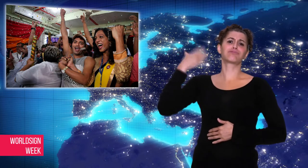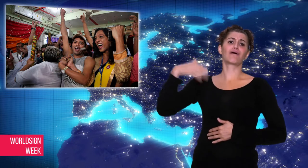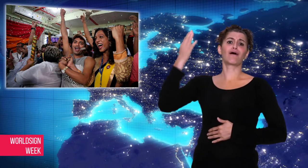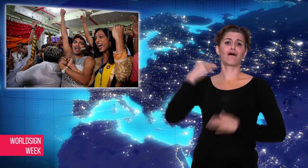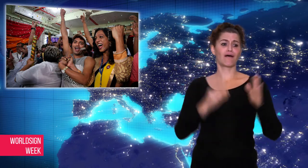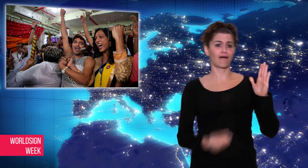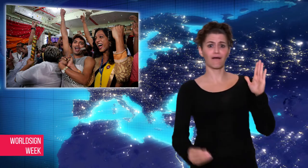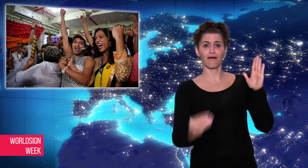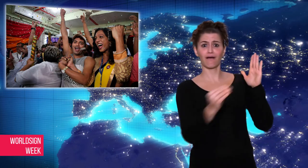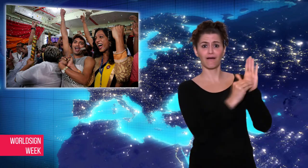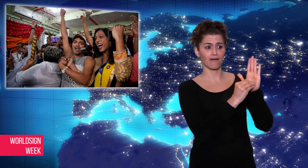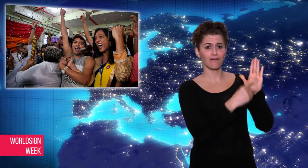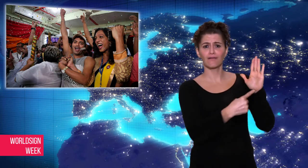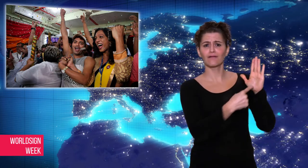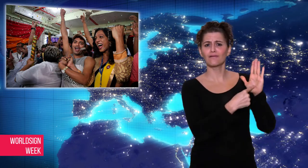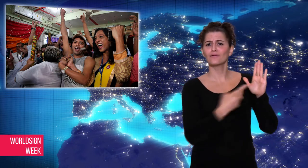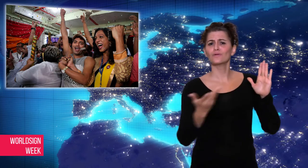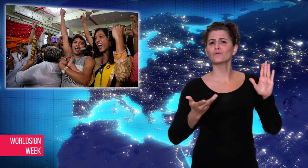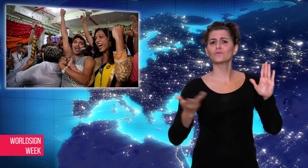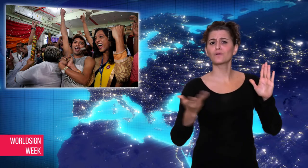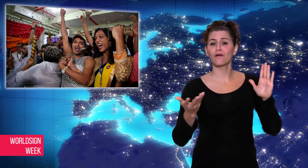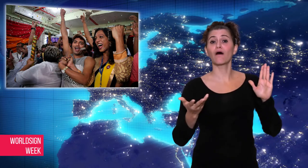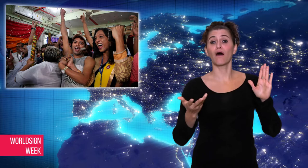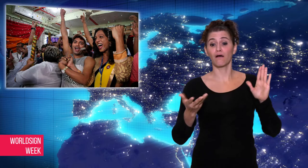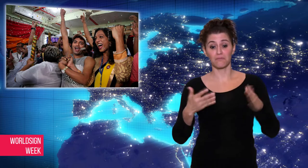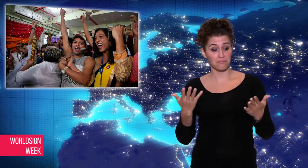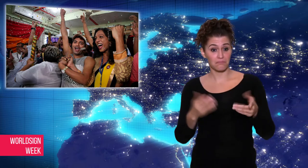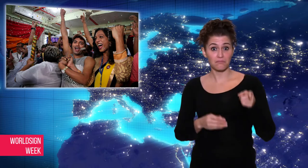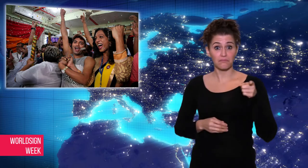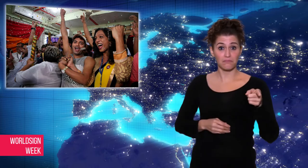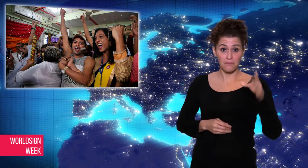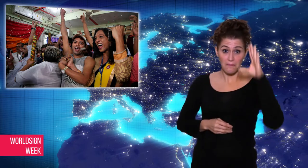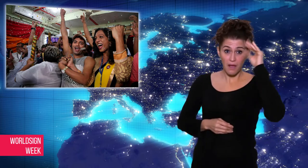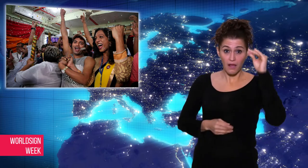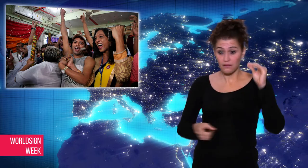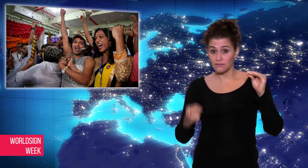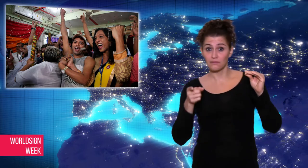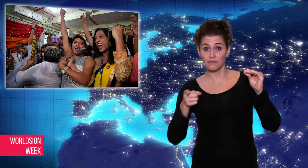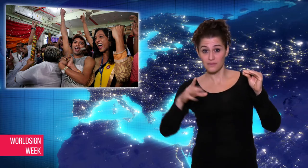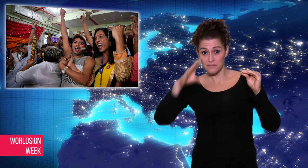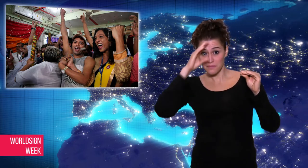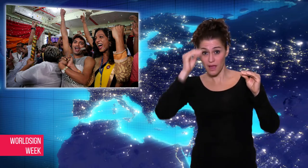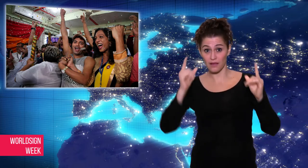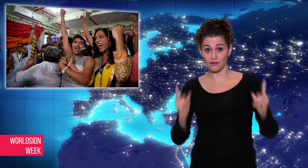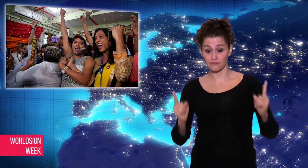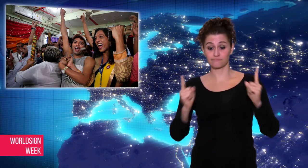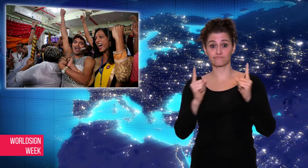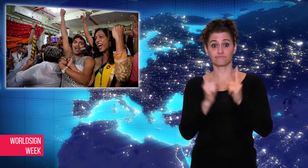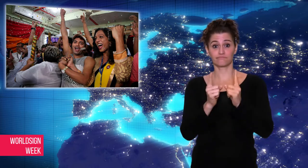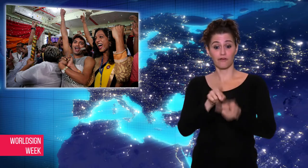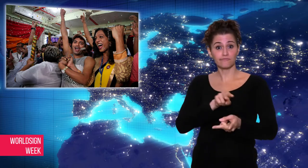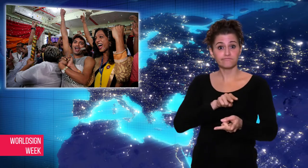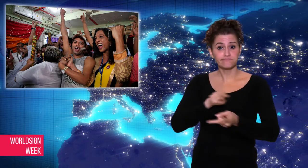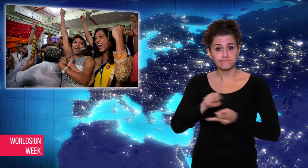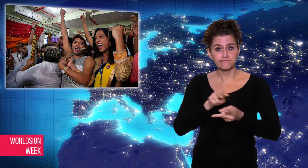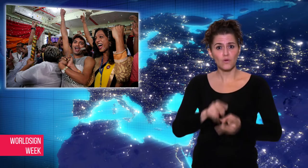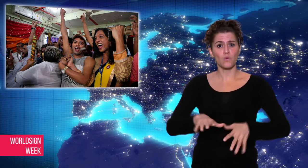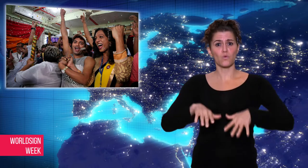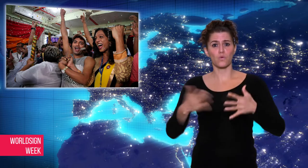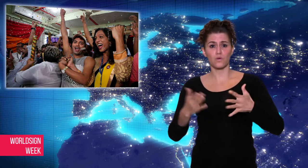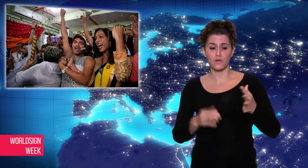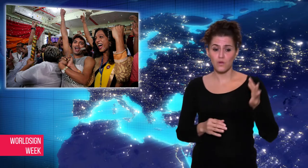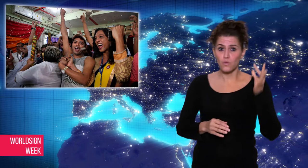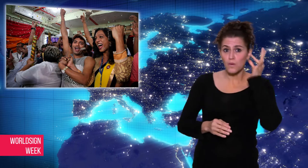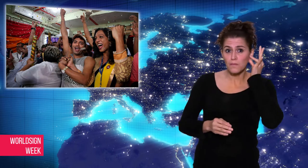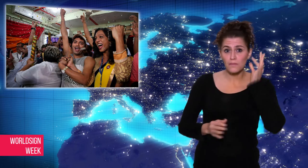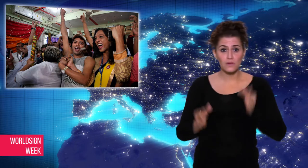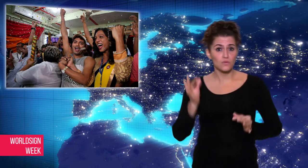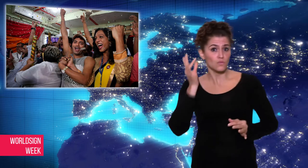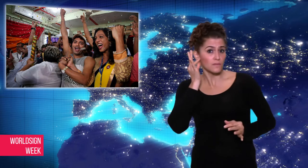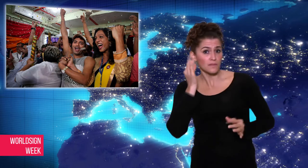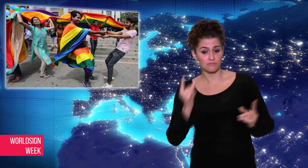decrees consensual intercourse between